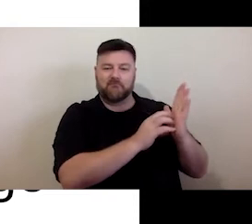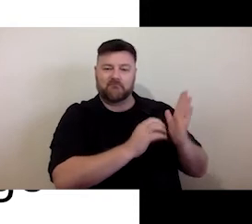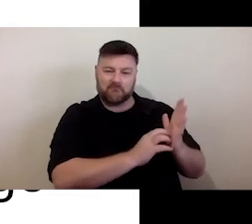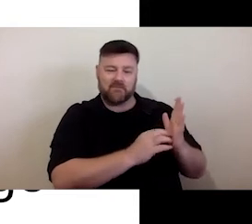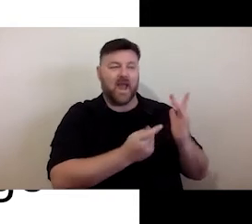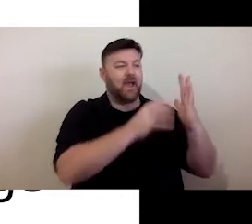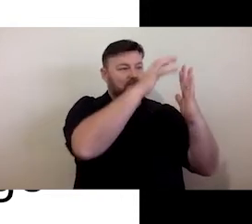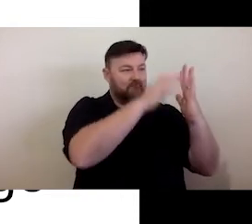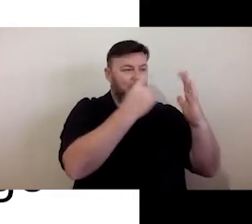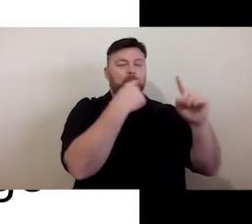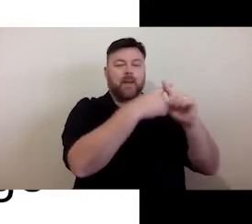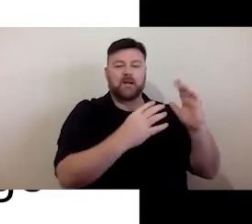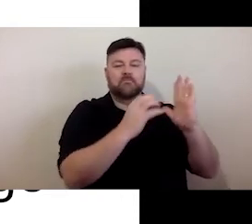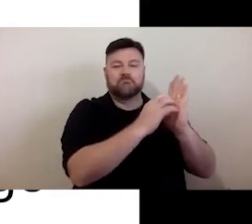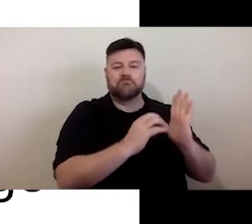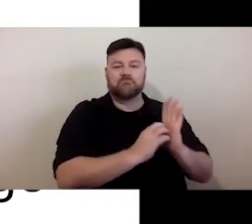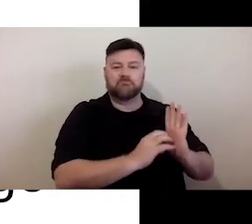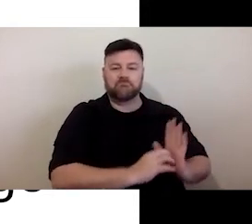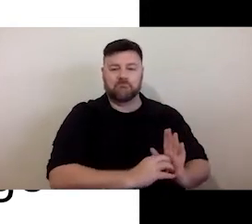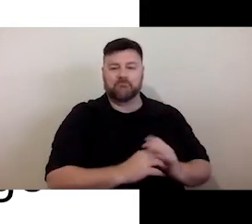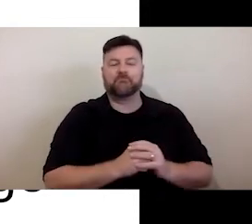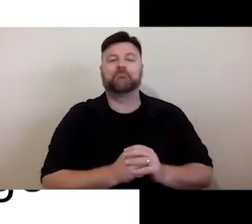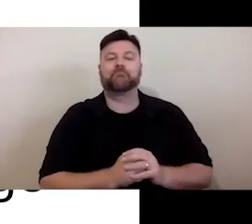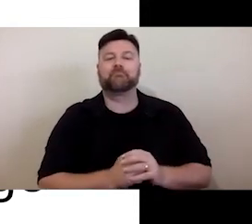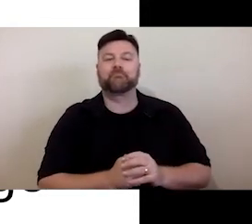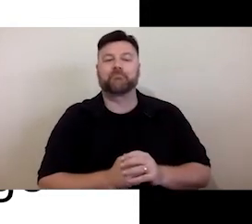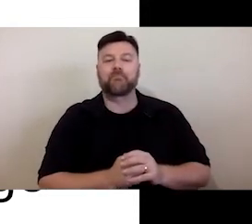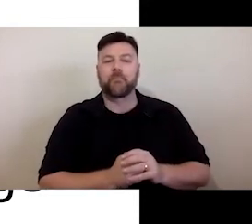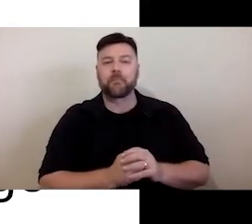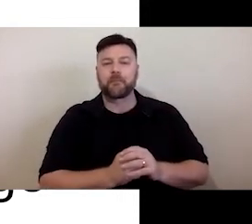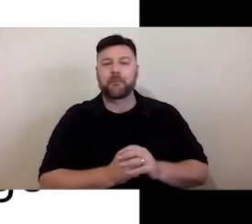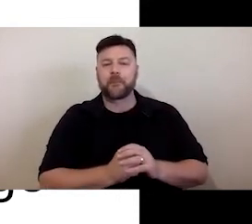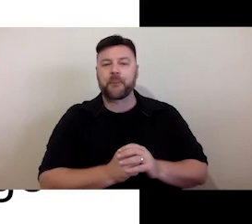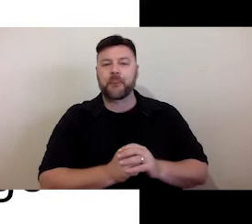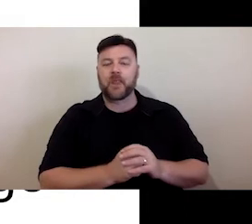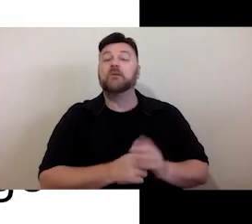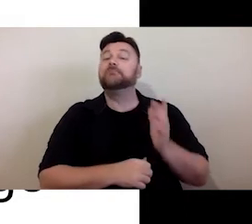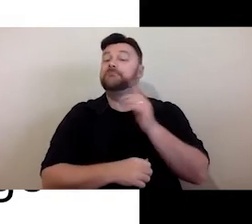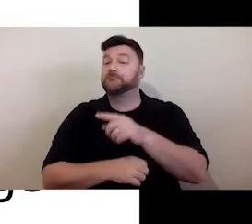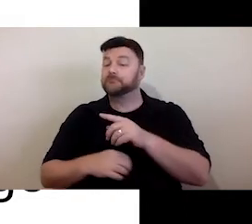to understand what the English is about. Easy English is just plain